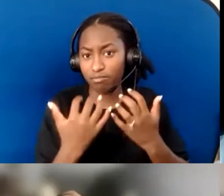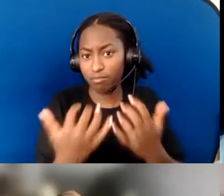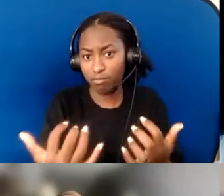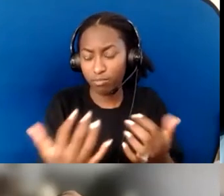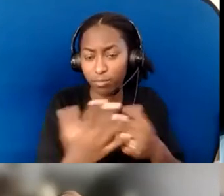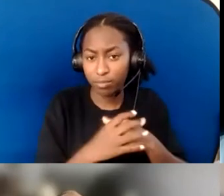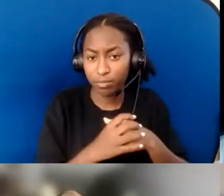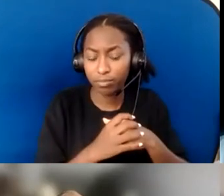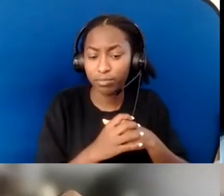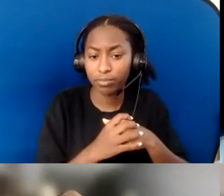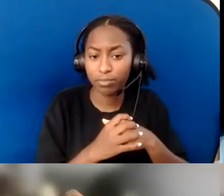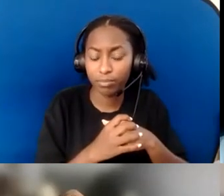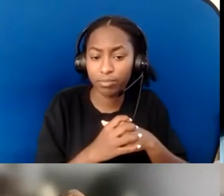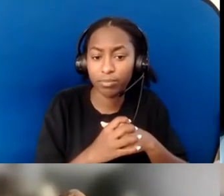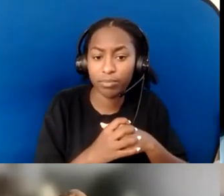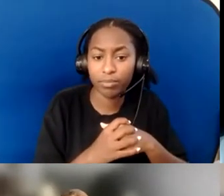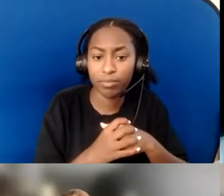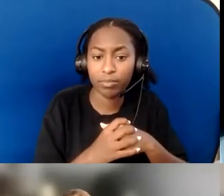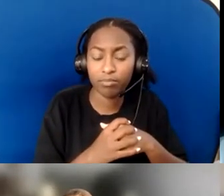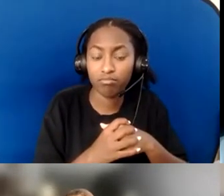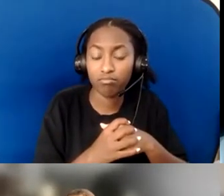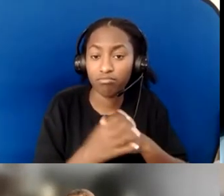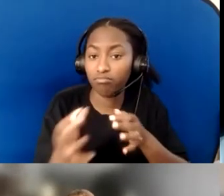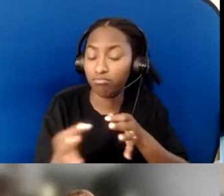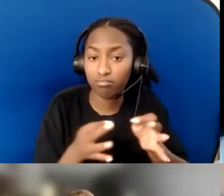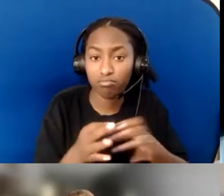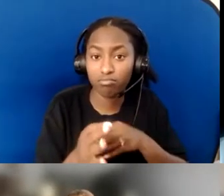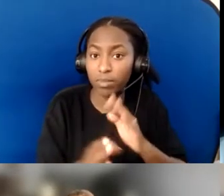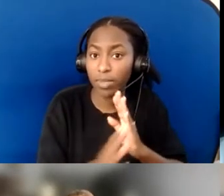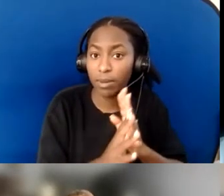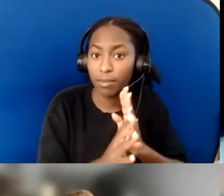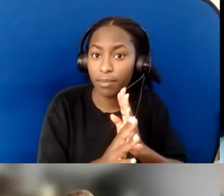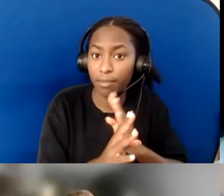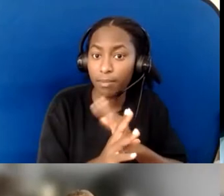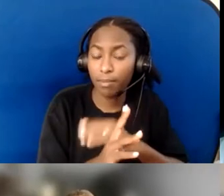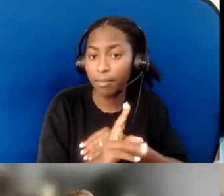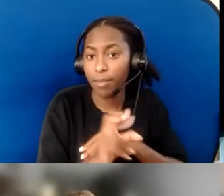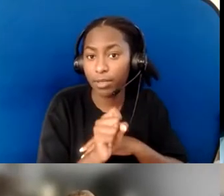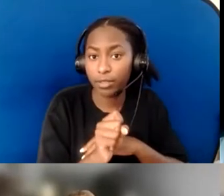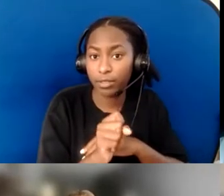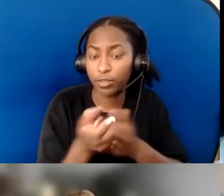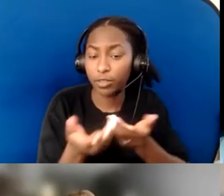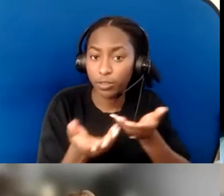It has all kinds of things about a bus service, and it has things about large-print bulletins,